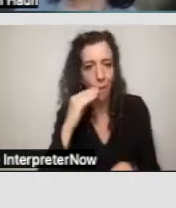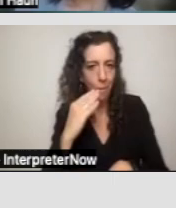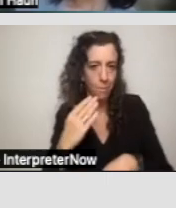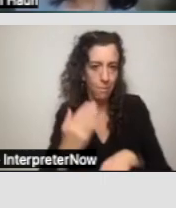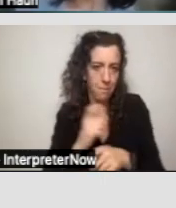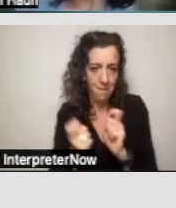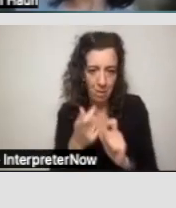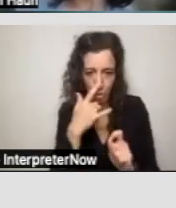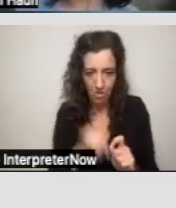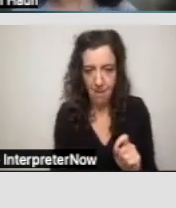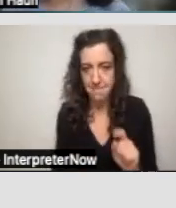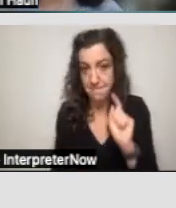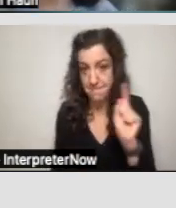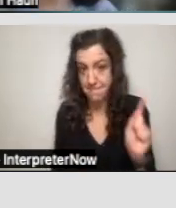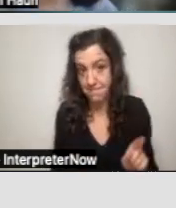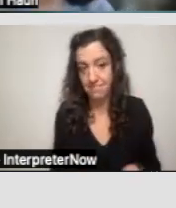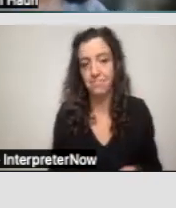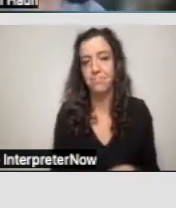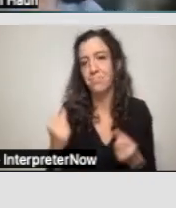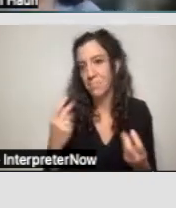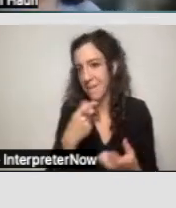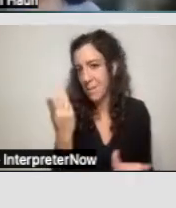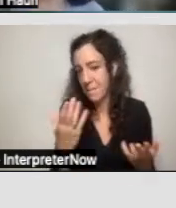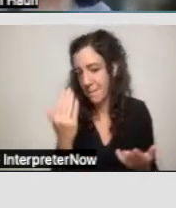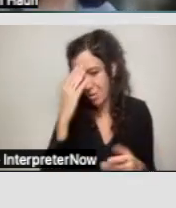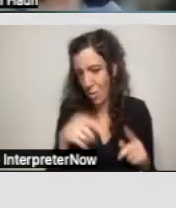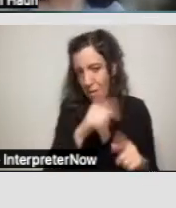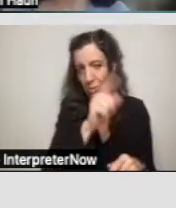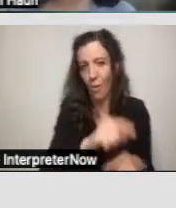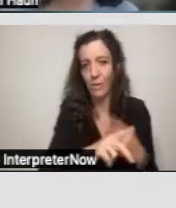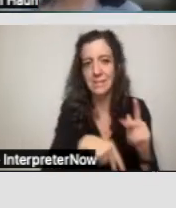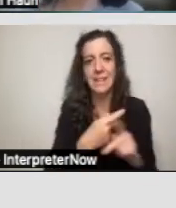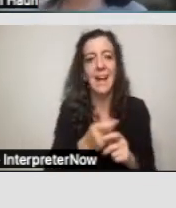So a lot of you may be familiar with these types of home modifications.